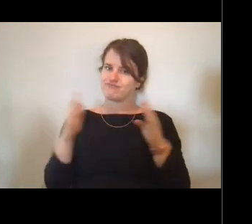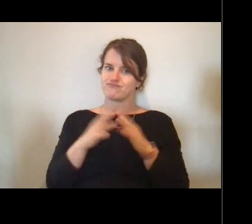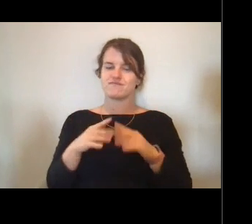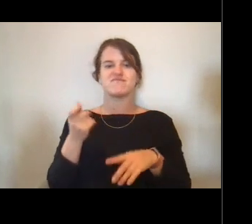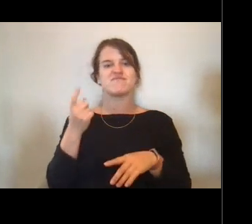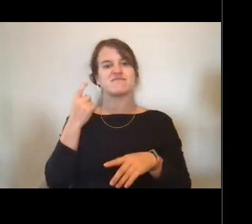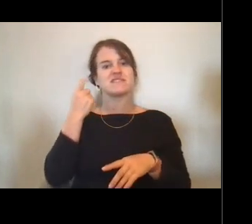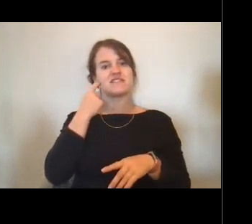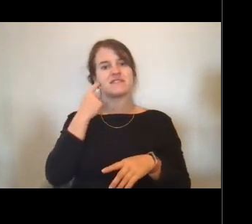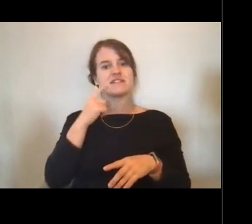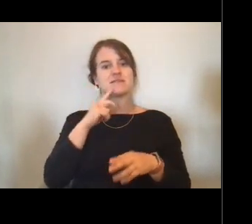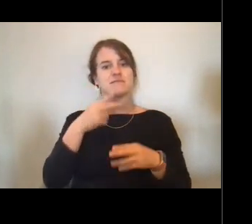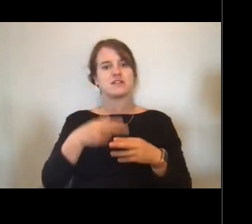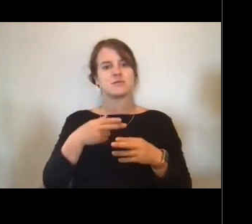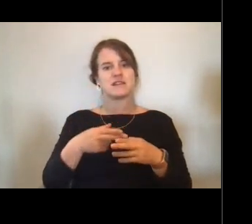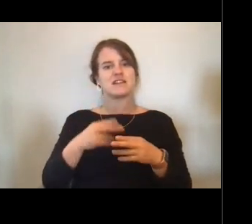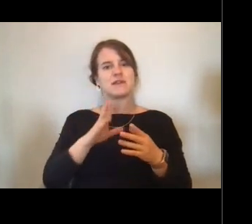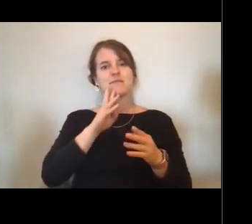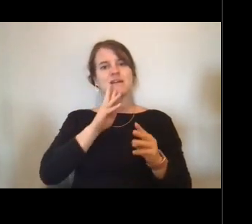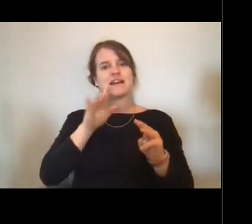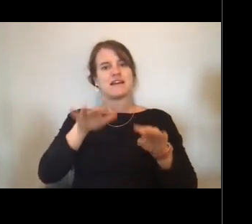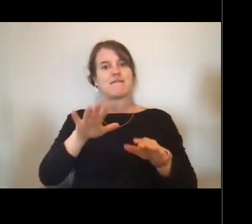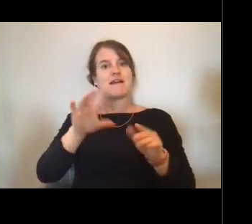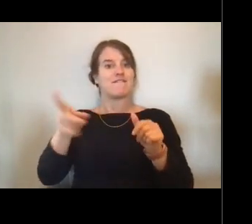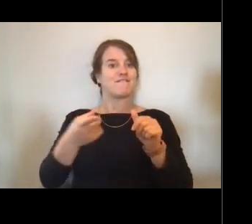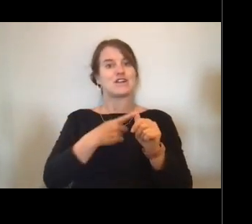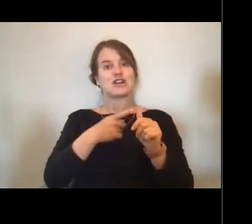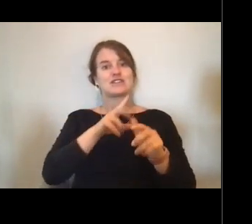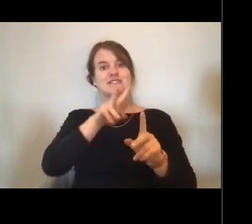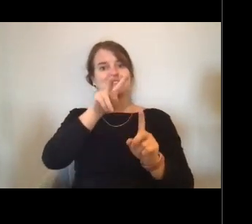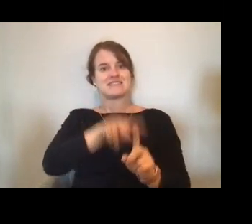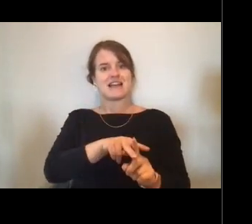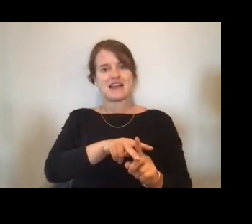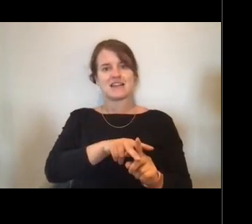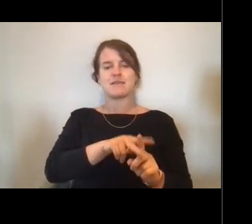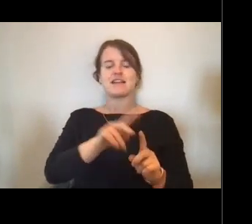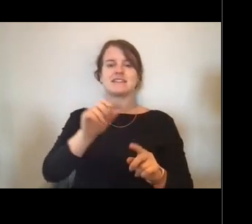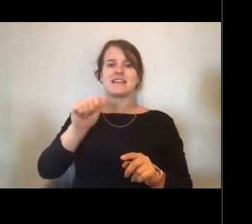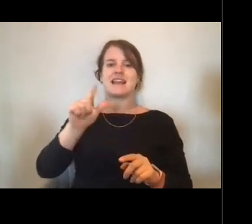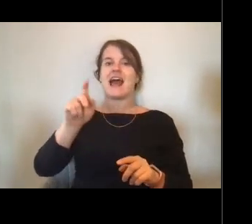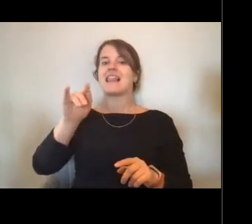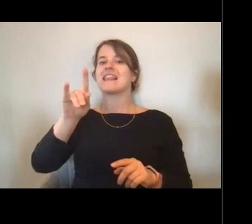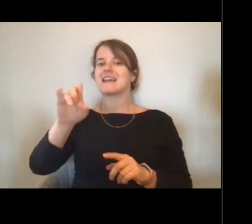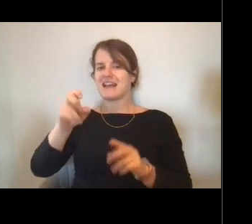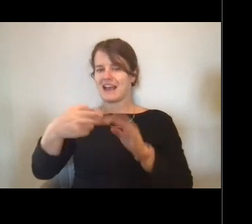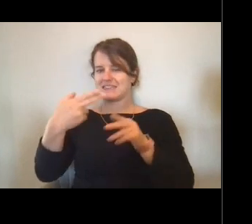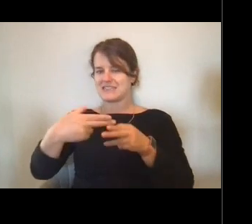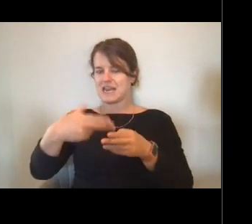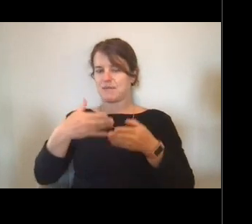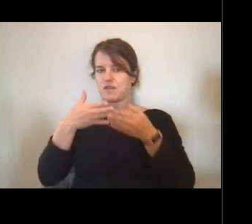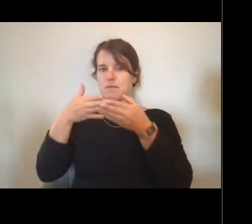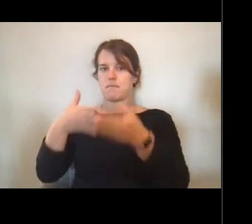was on the Hi'ialakai. Hi'ialakai was really a ship devoted to coral reef research.